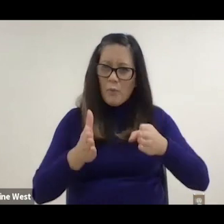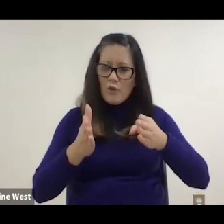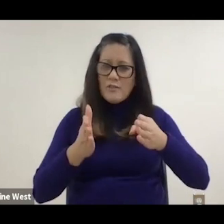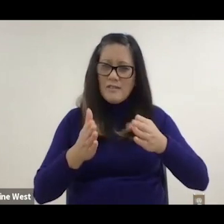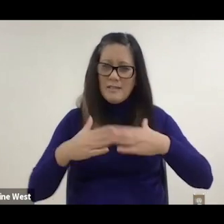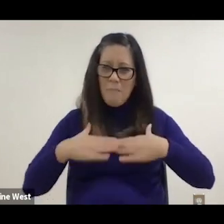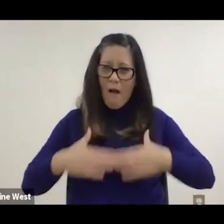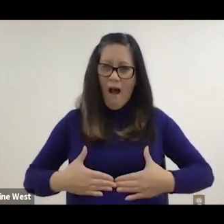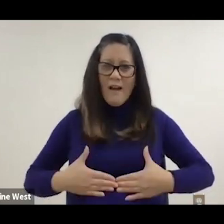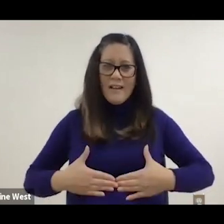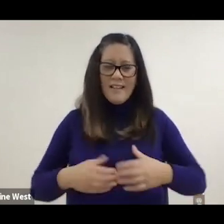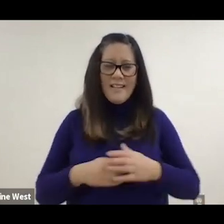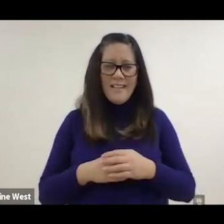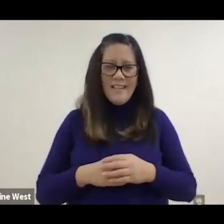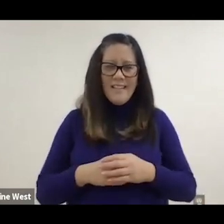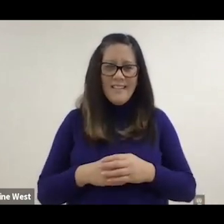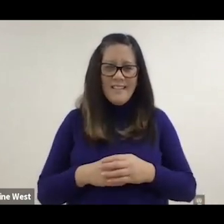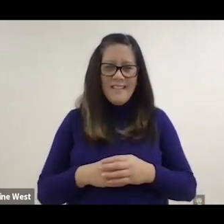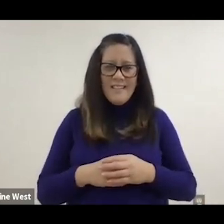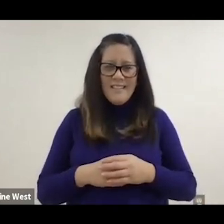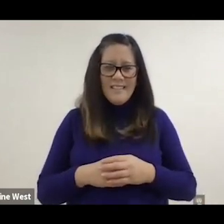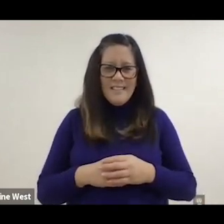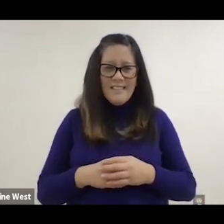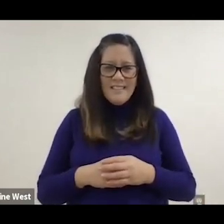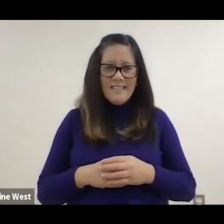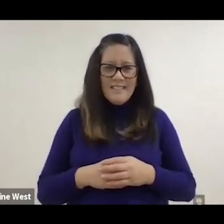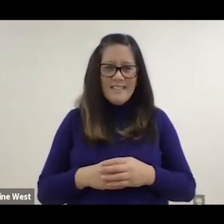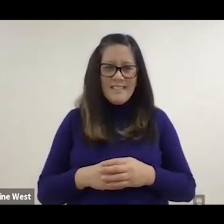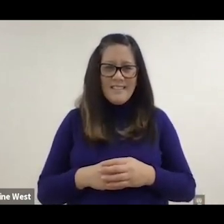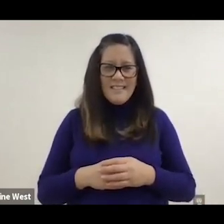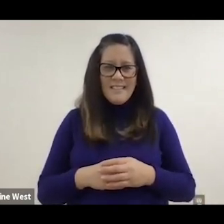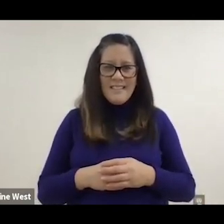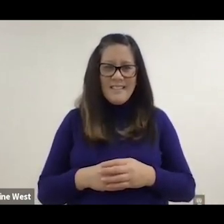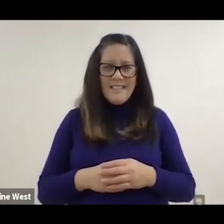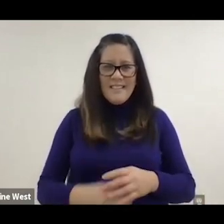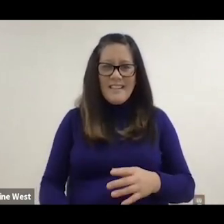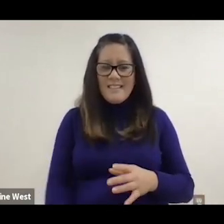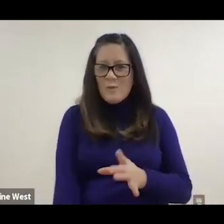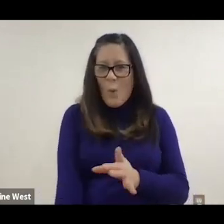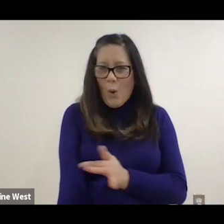allows us to study shows up on the ultrasound as these two bright lights.